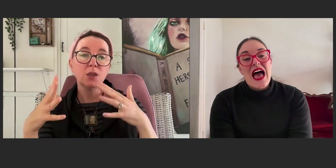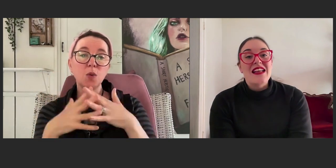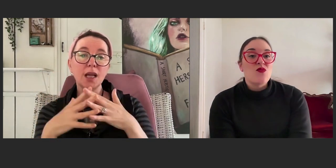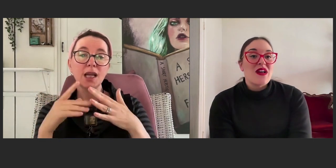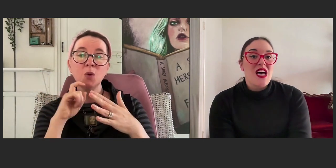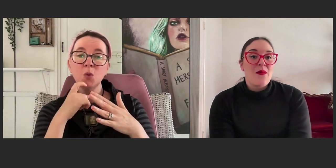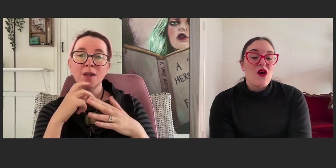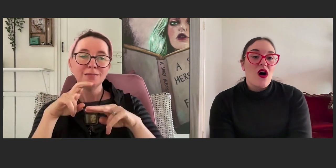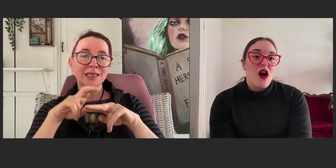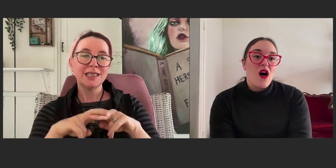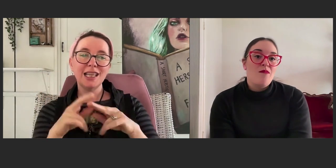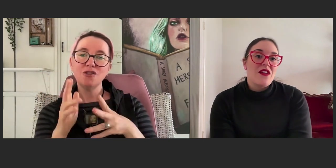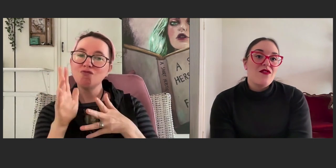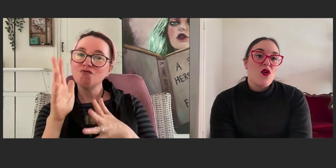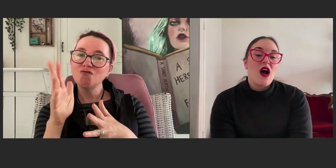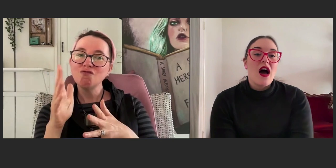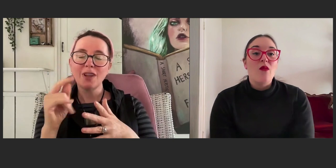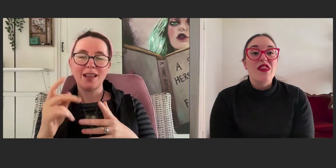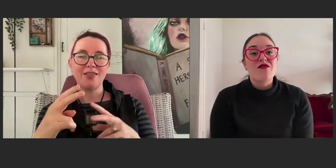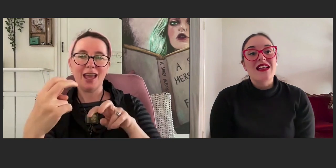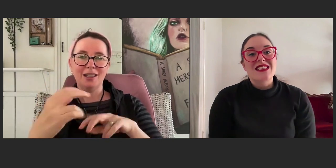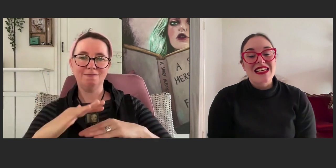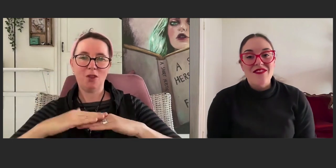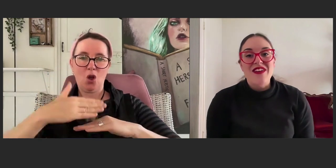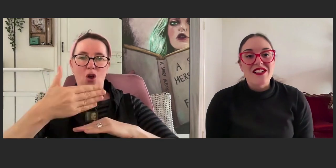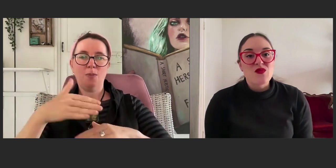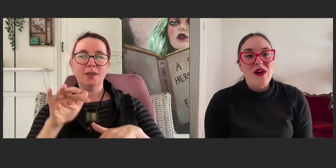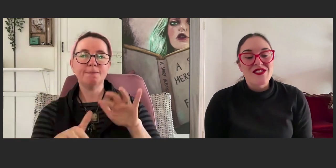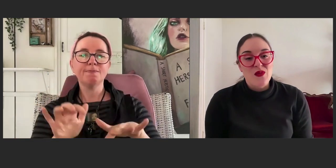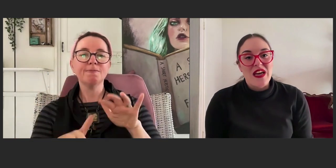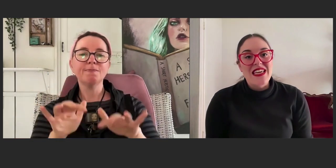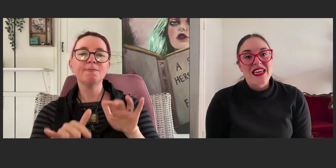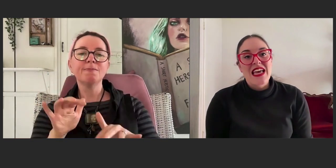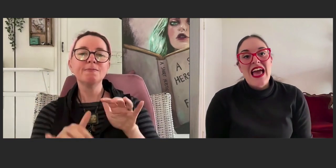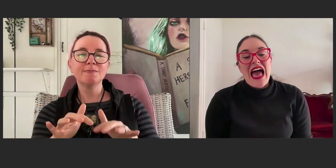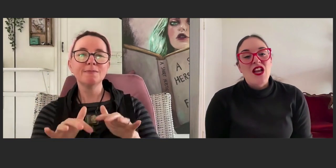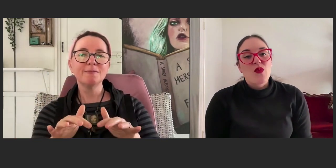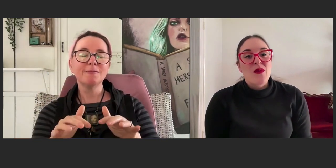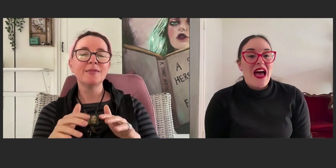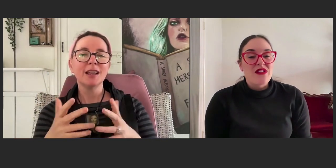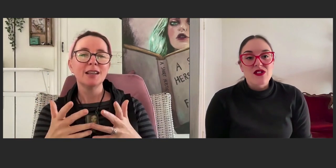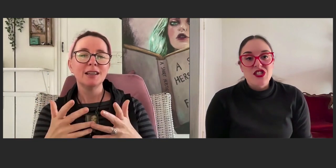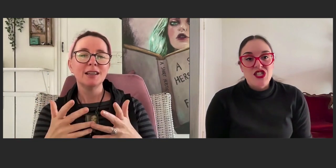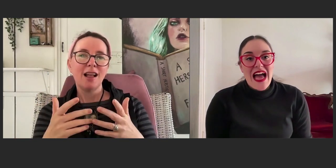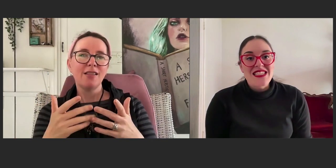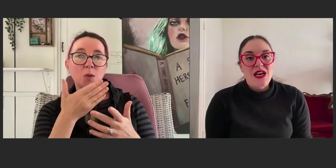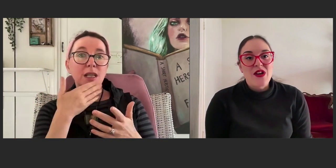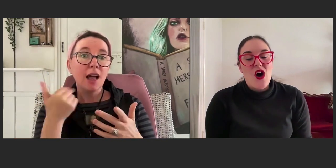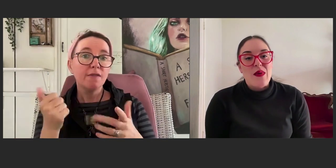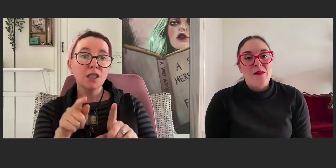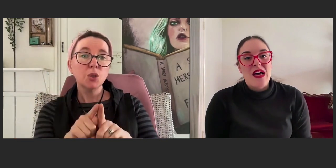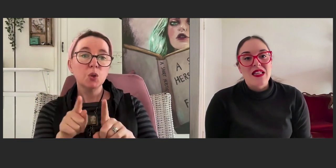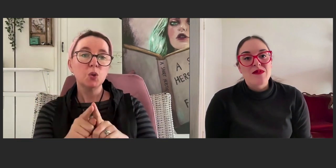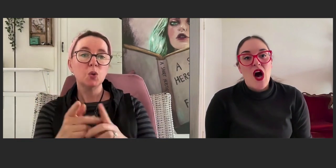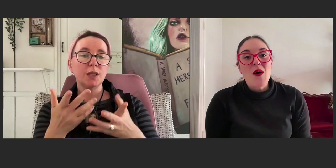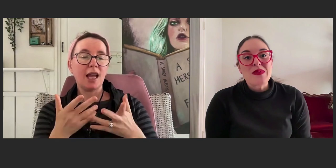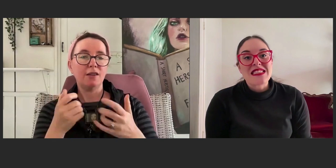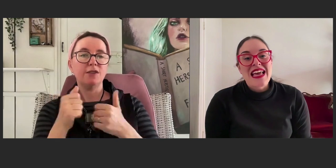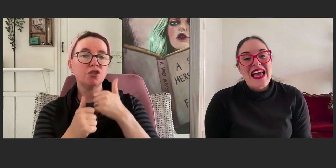And one time I met with a friend at a cafe, just once a week and we would have a little chat and then we'd open up our laptops